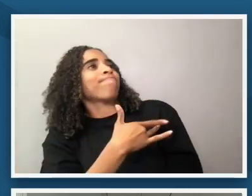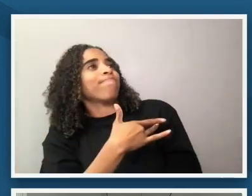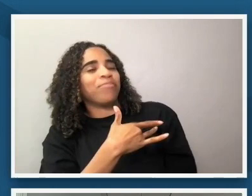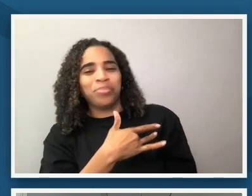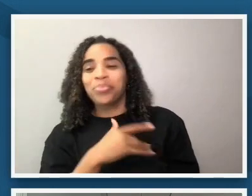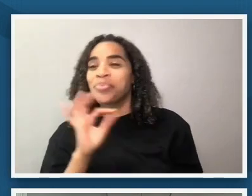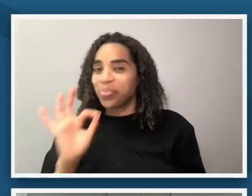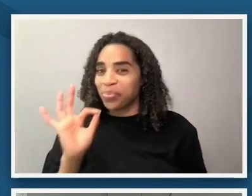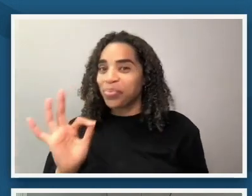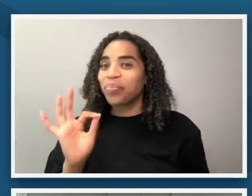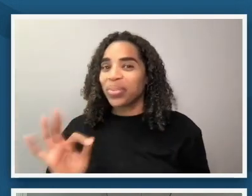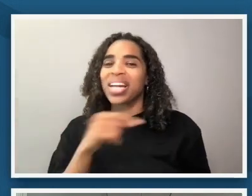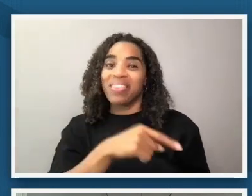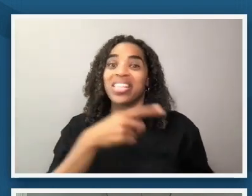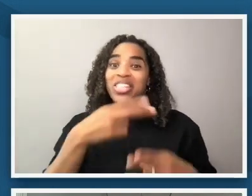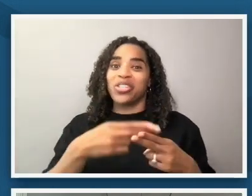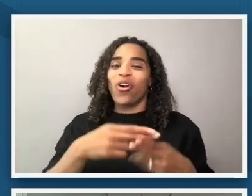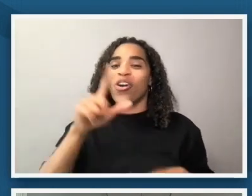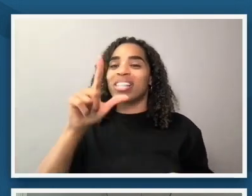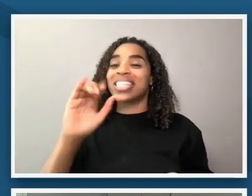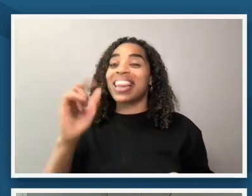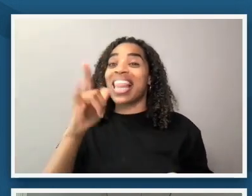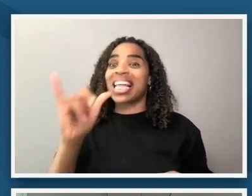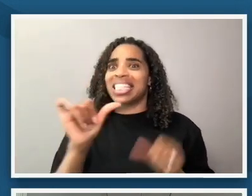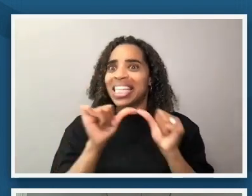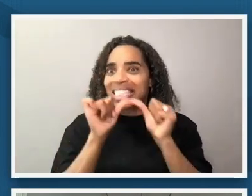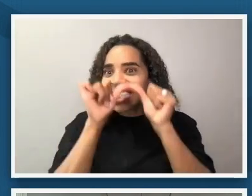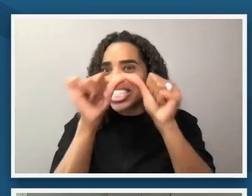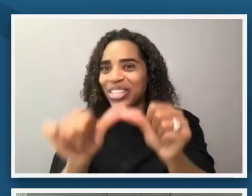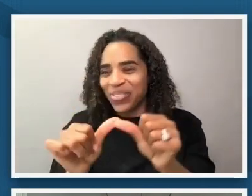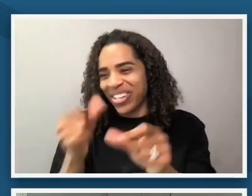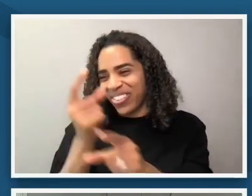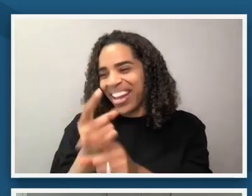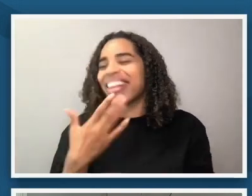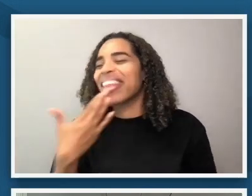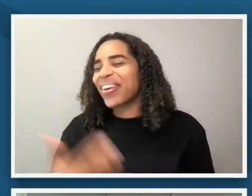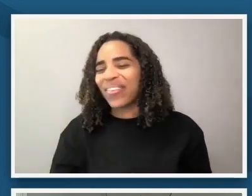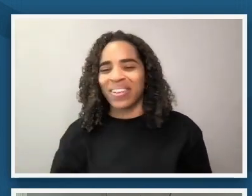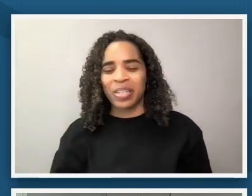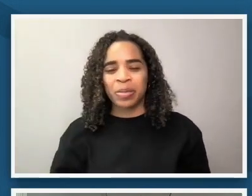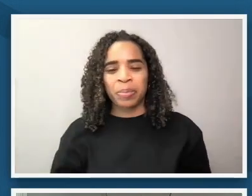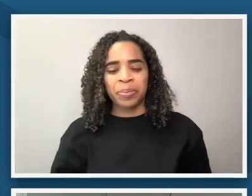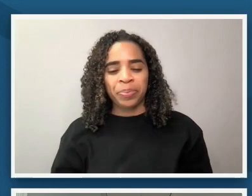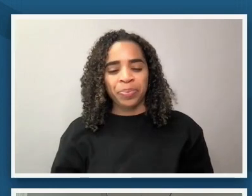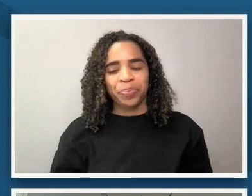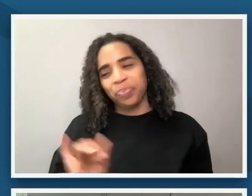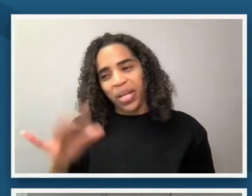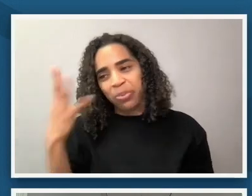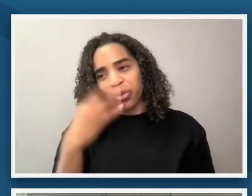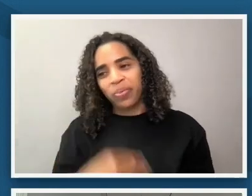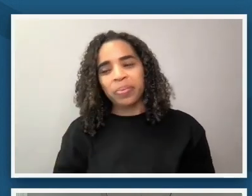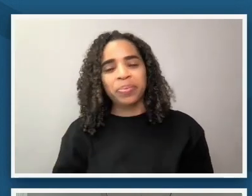stretching too today thank you yeah it's beautiful